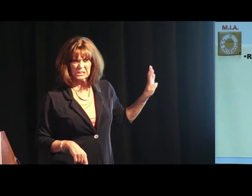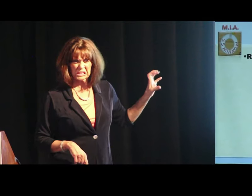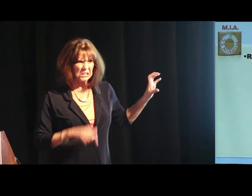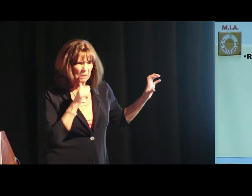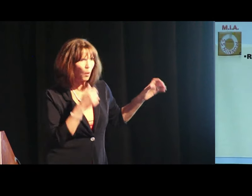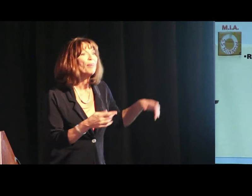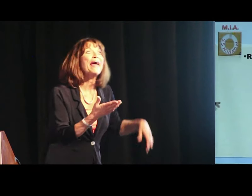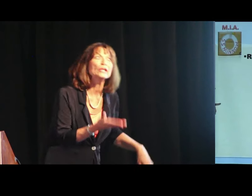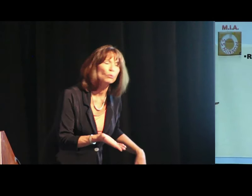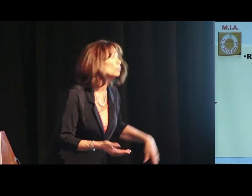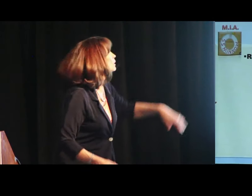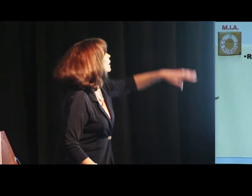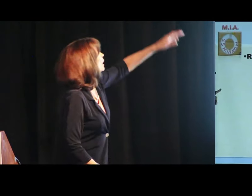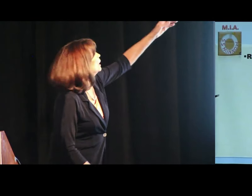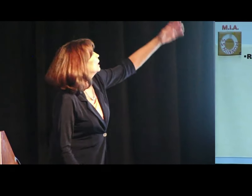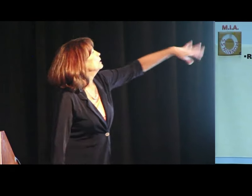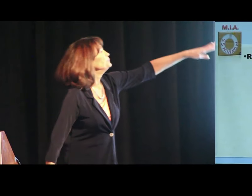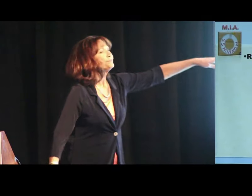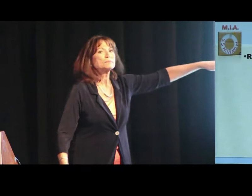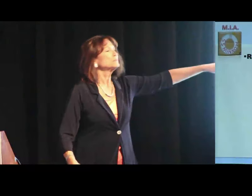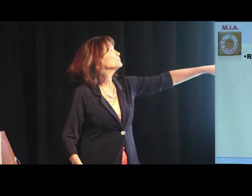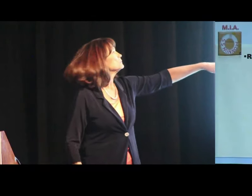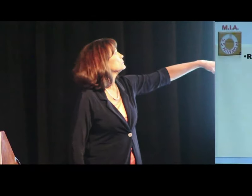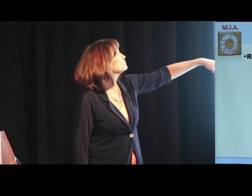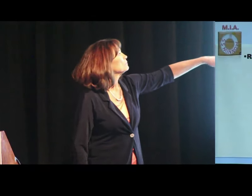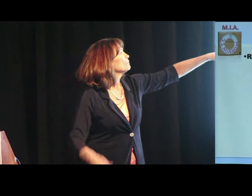They're not there, right?